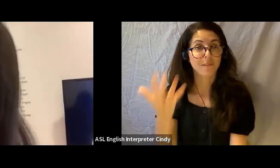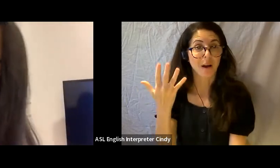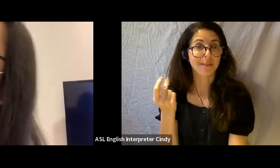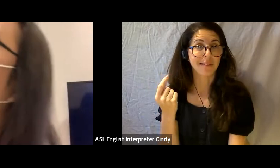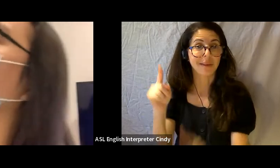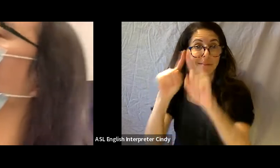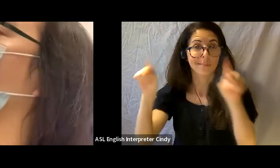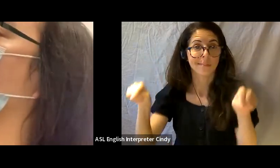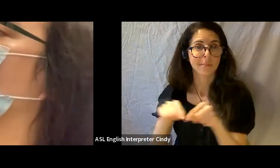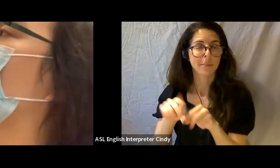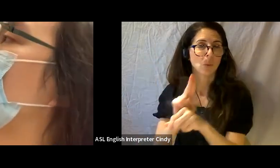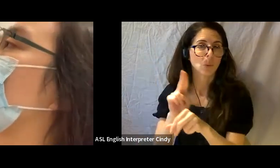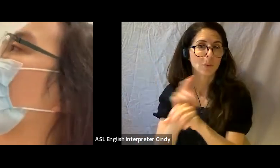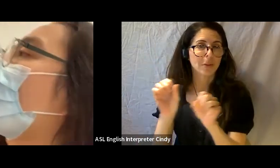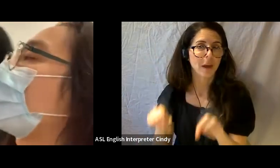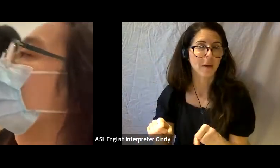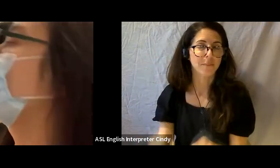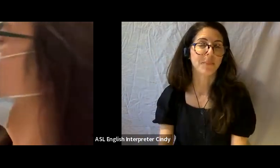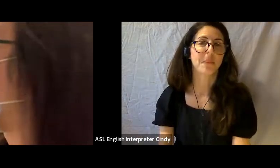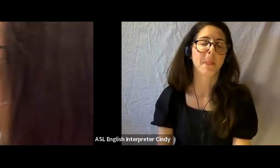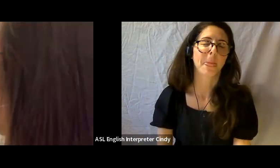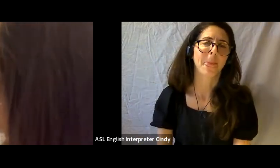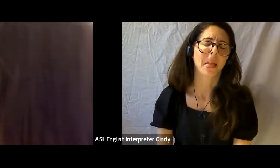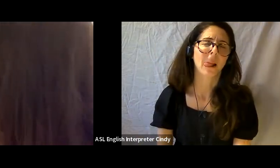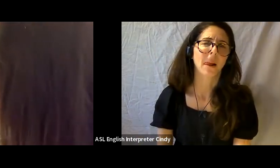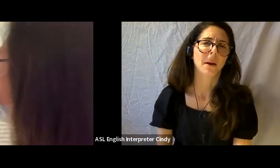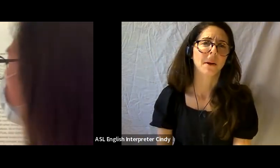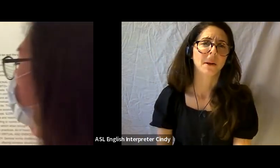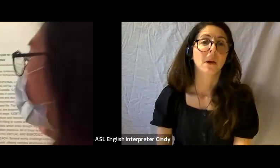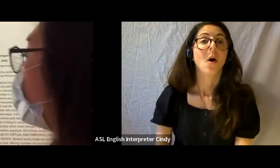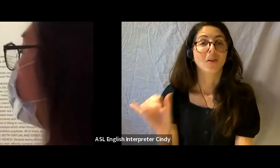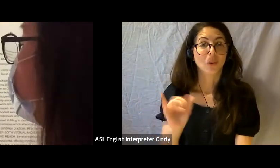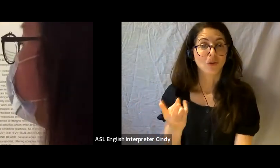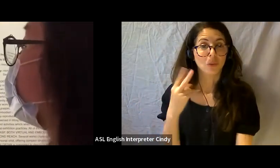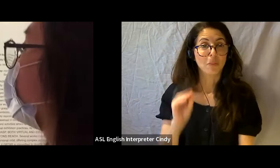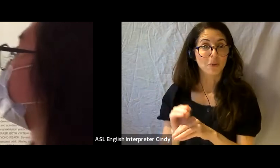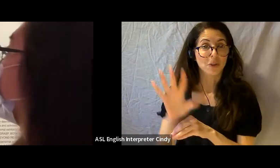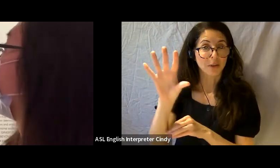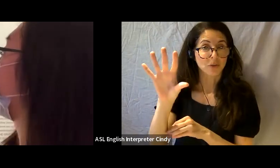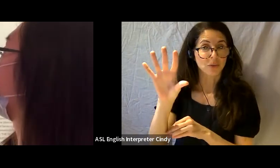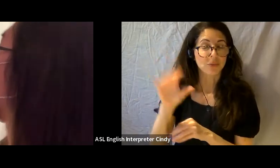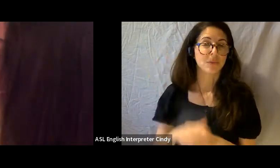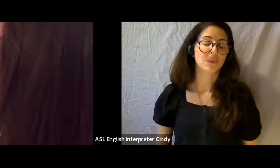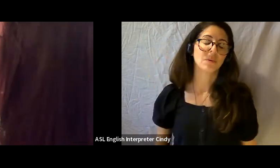Alongside that we have 2 projectors and